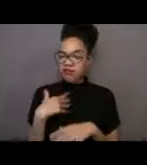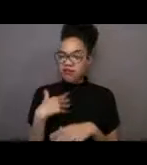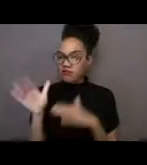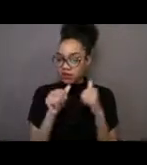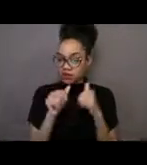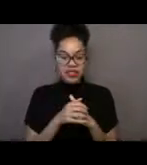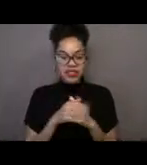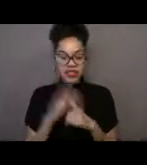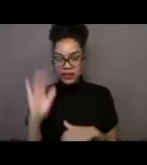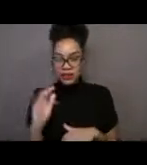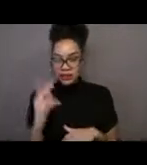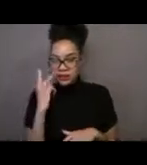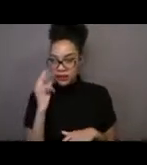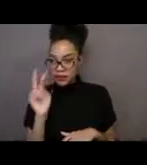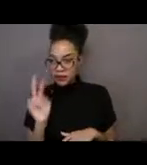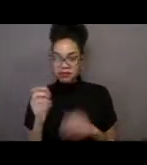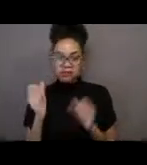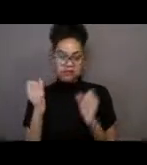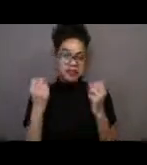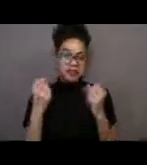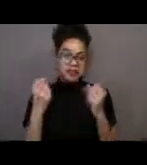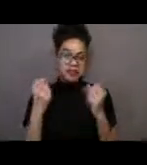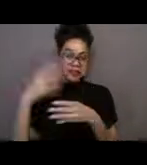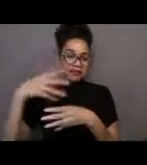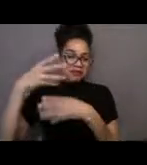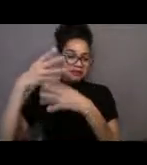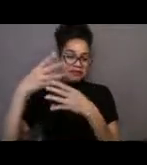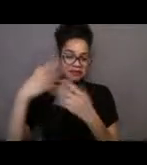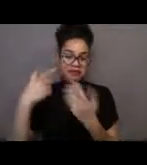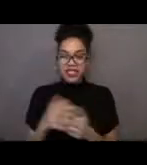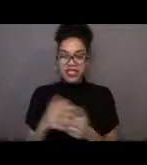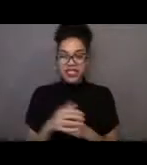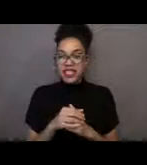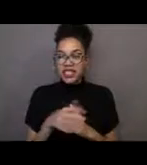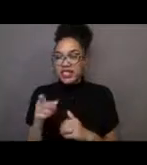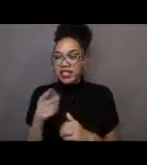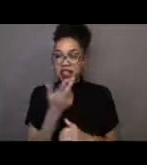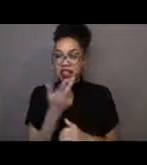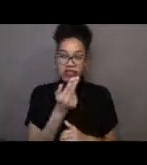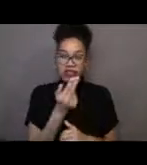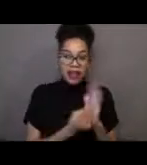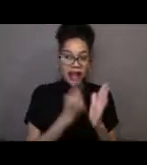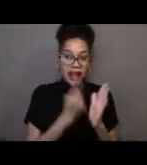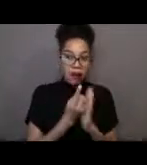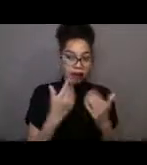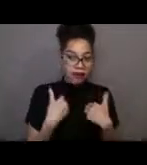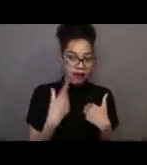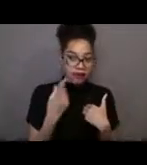Well, there's so many guesses. Let's see, "13 hours," said someone in Mrs. Cordes' class.